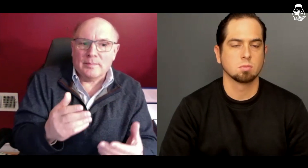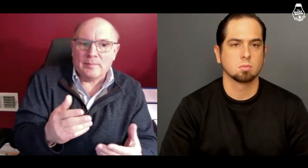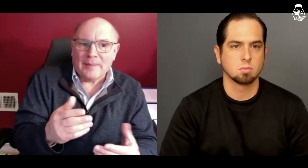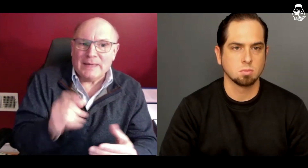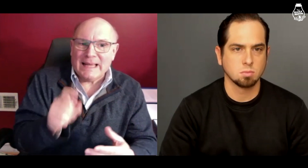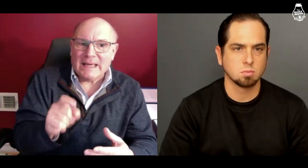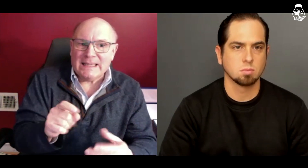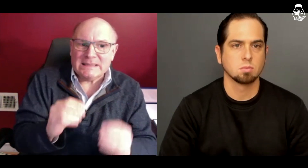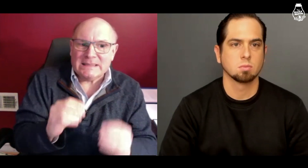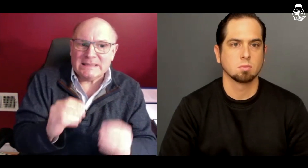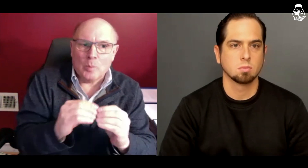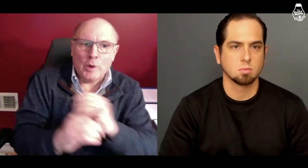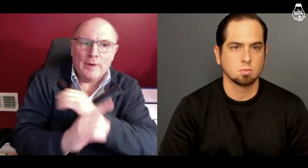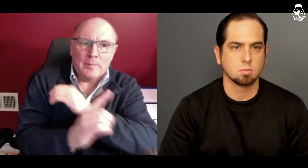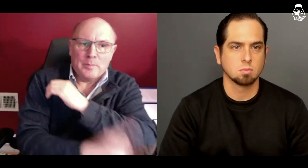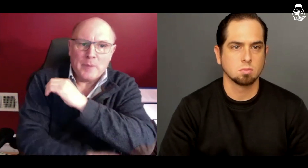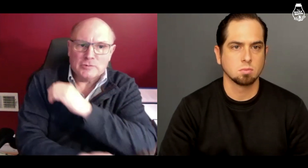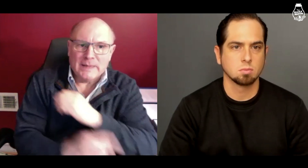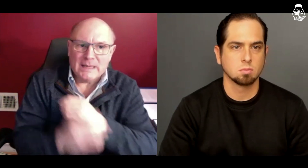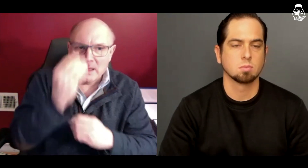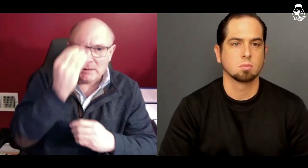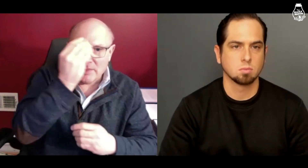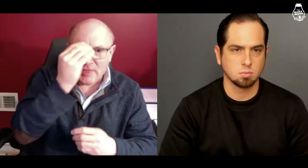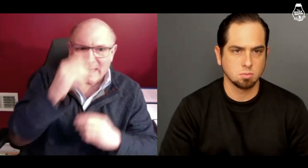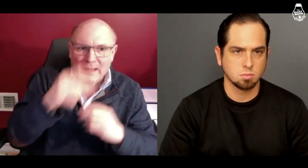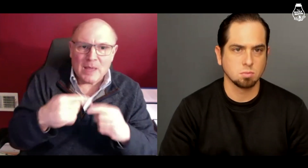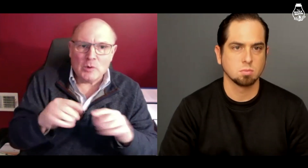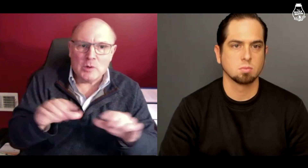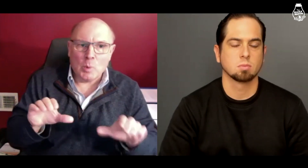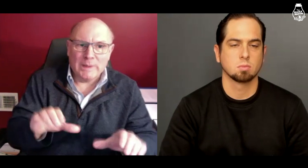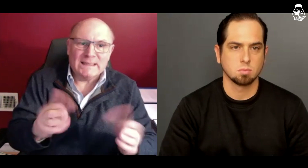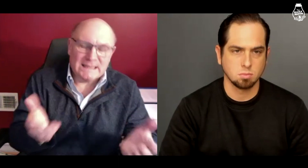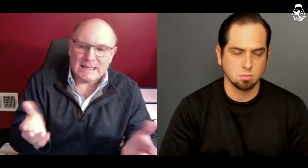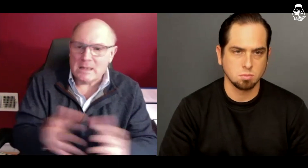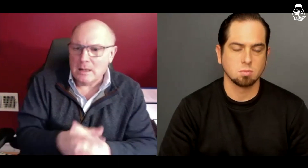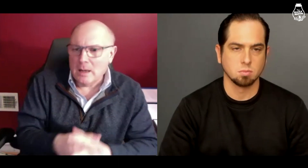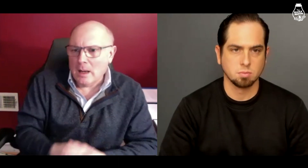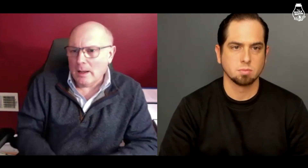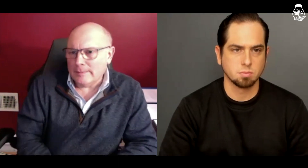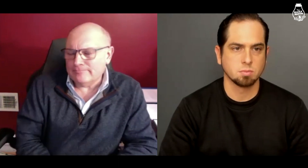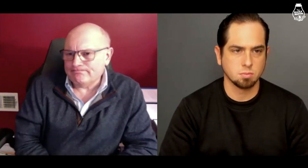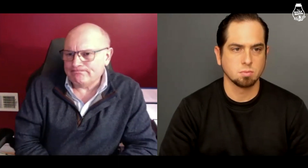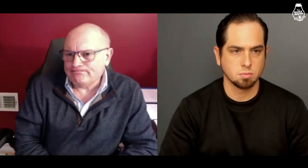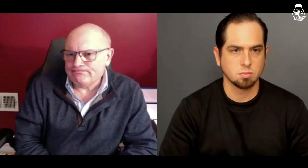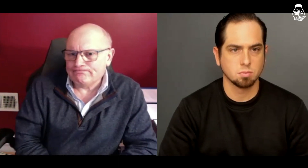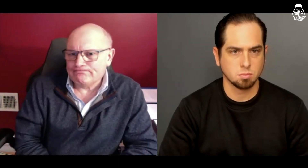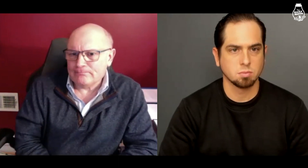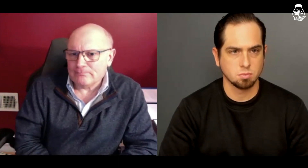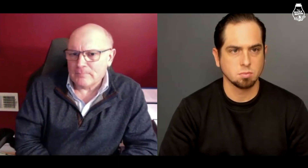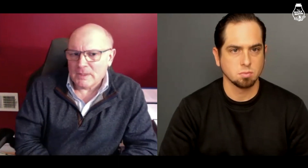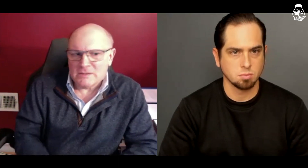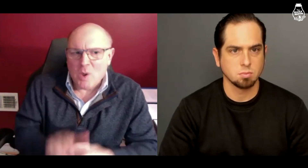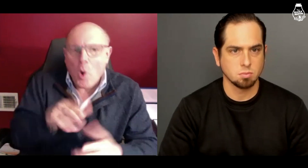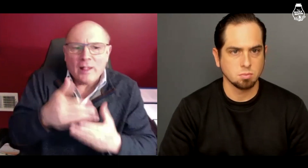So there may be a need for a longer sentence for him to think about his actions.